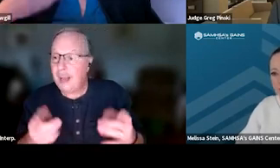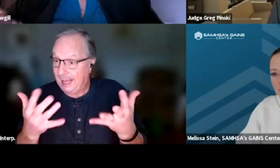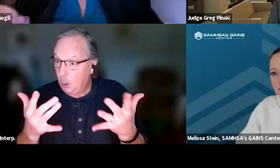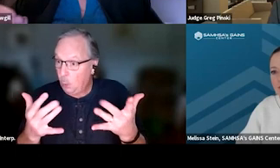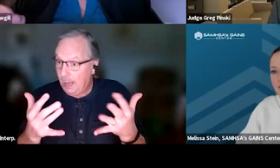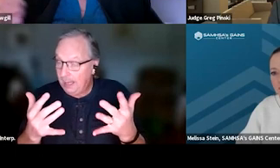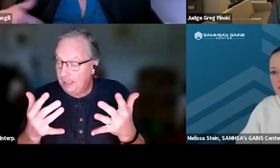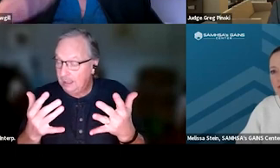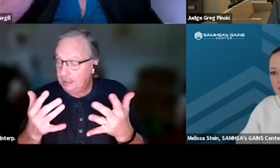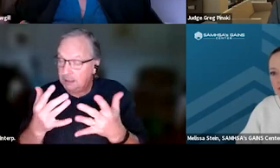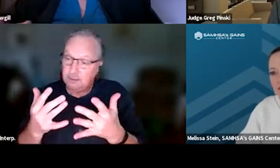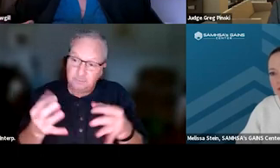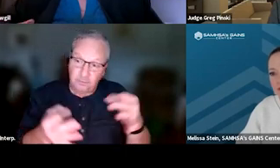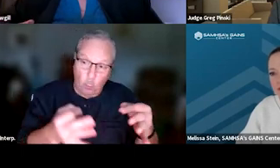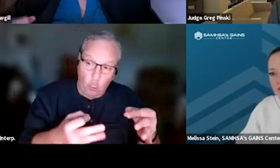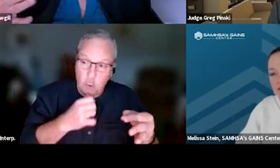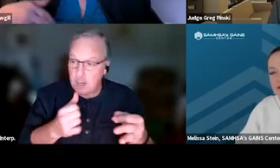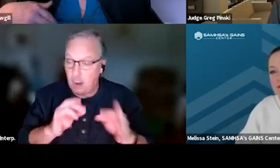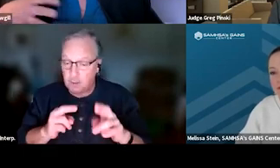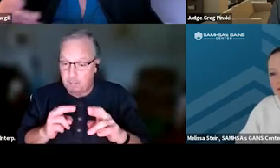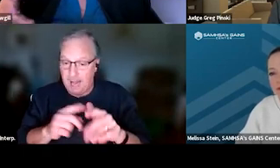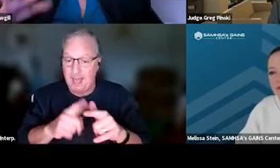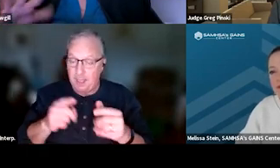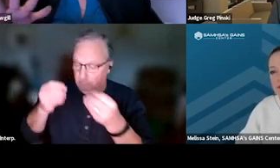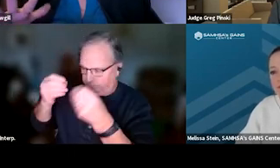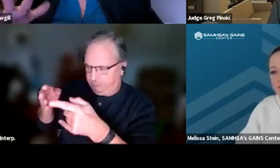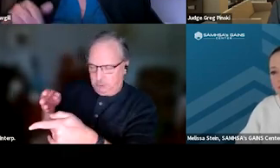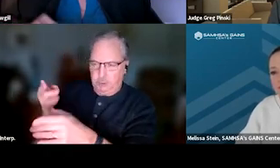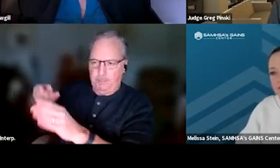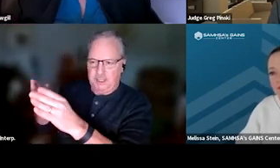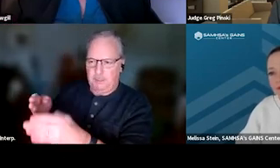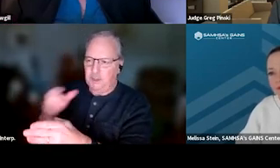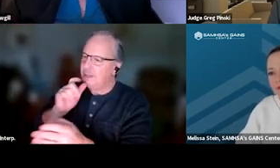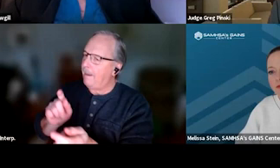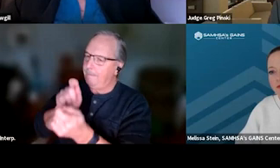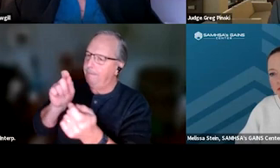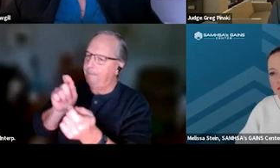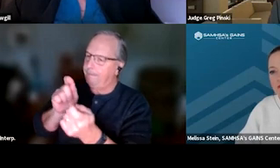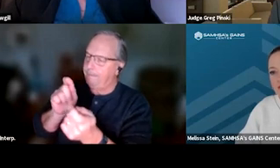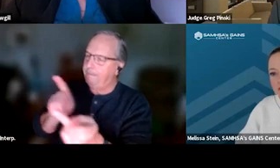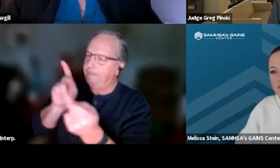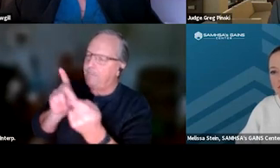and then you'll respond and let the participant know. There's no perfect answer in this because we are a court system,